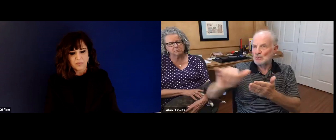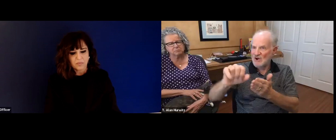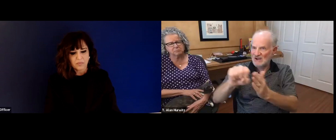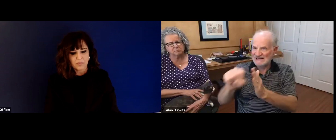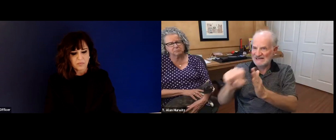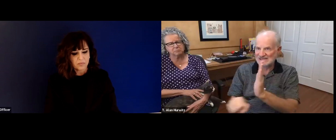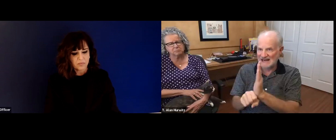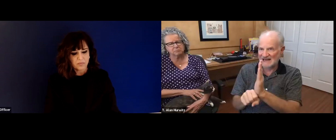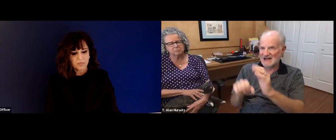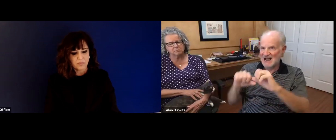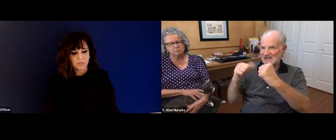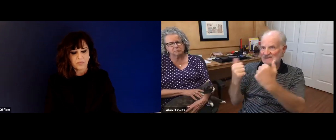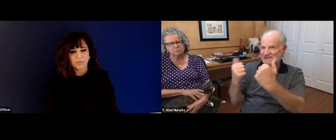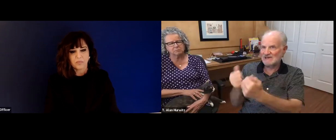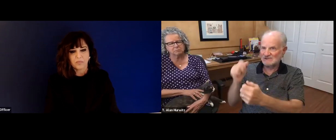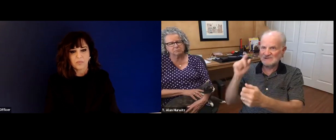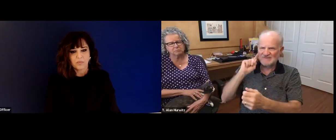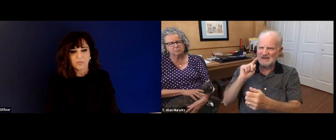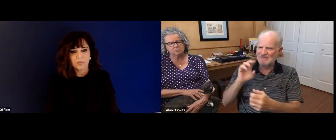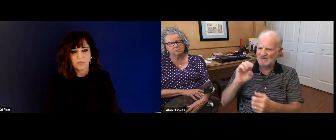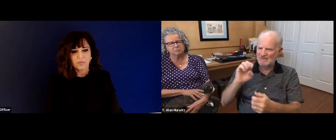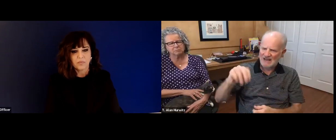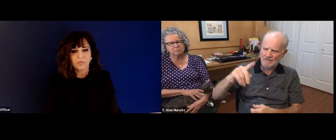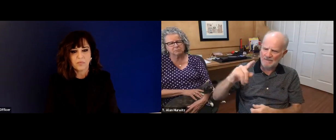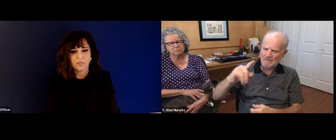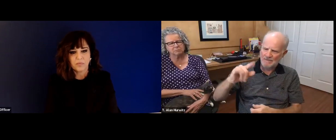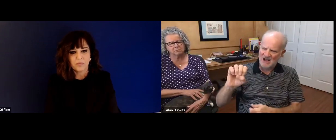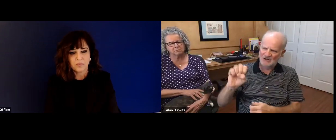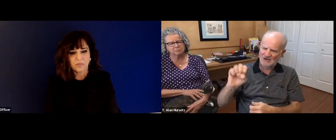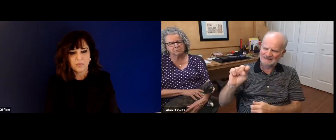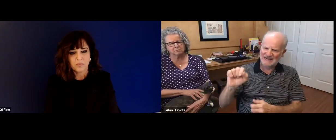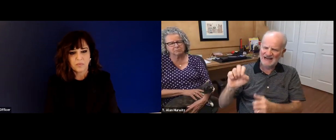Rochester Association of the Deaf was where I made my entree